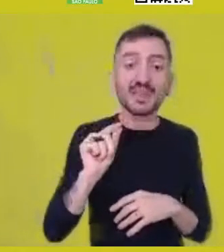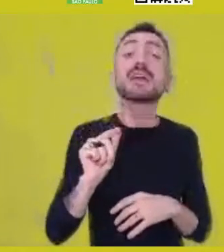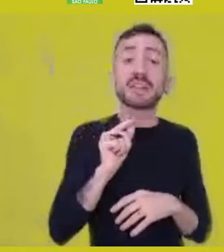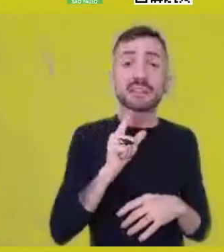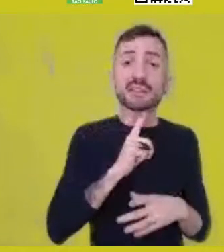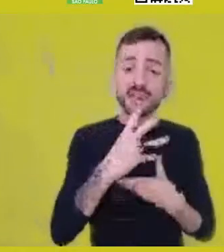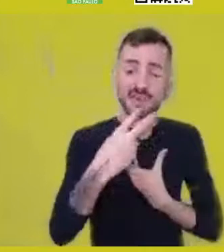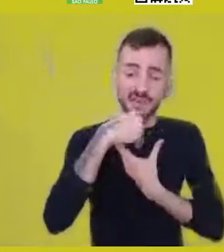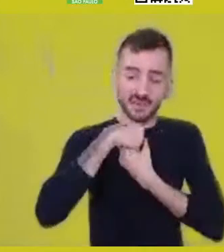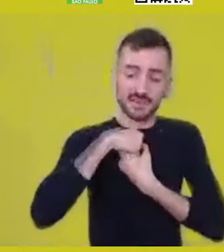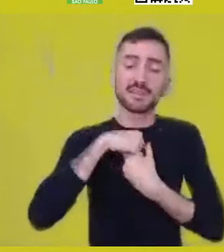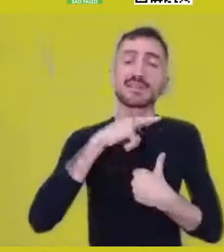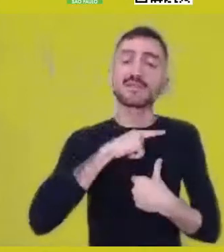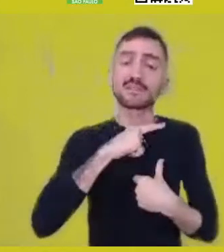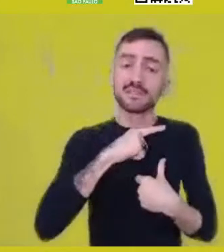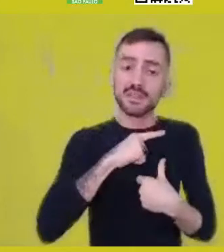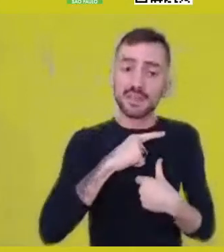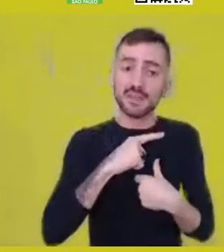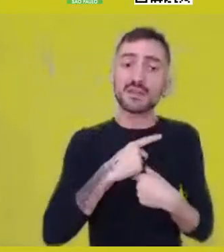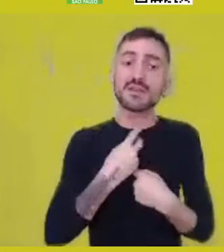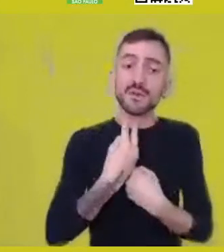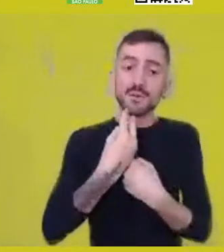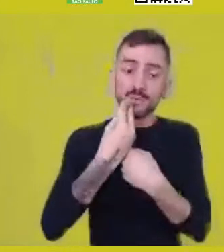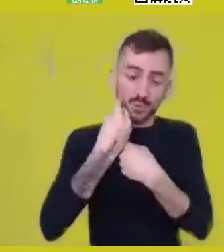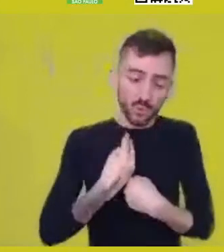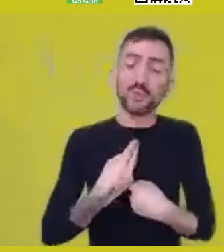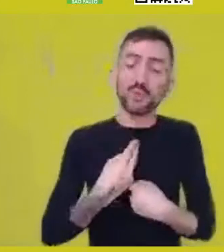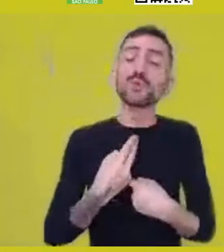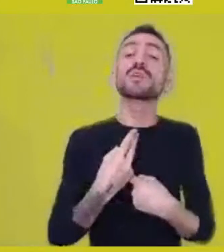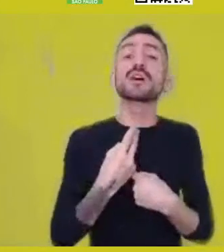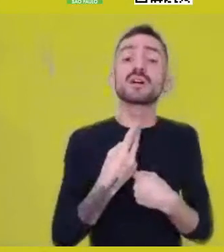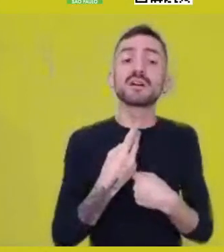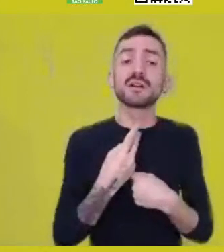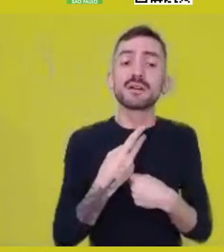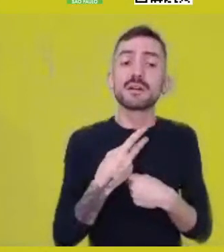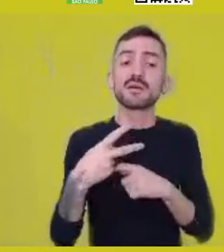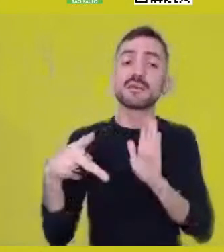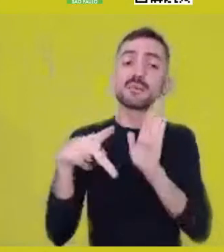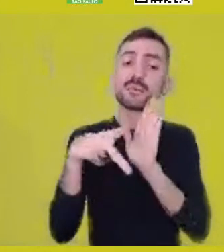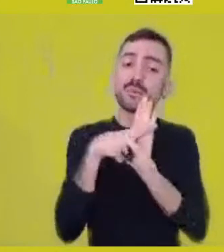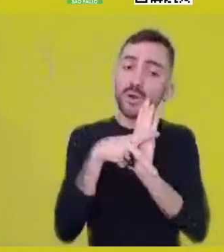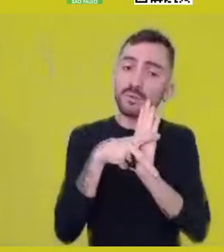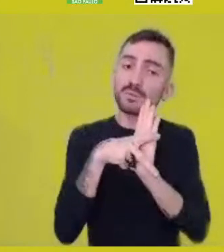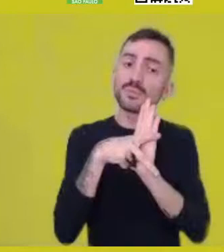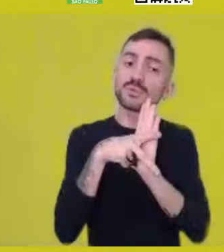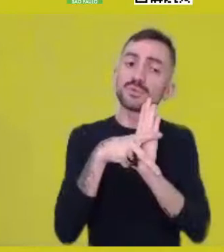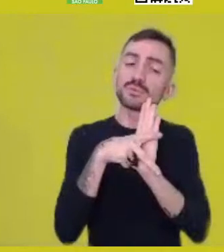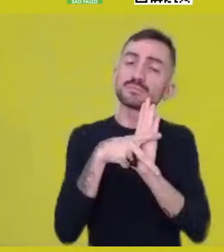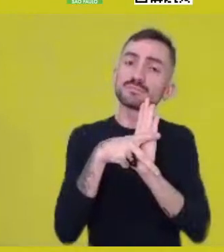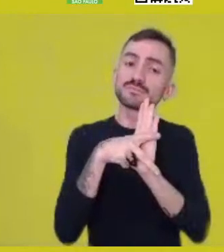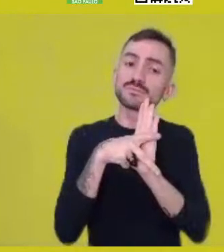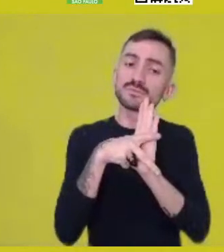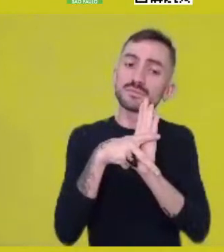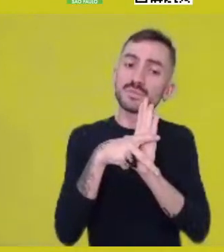retrieving our perspective... Ancestry doesn’t necessarily mean spirituality.